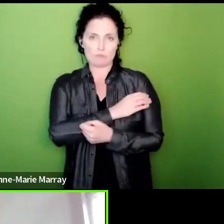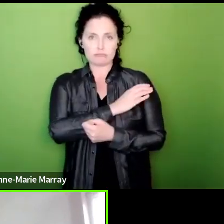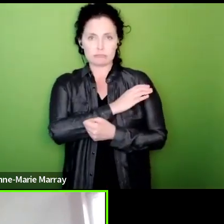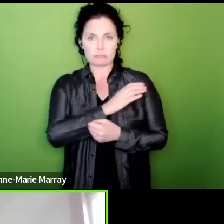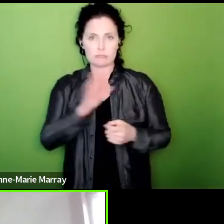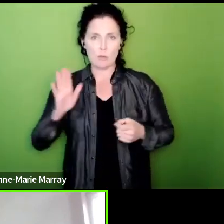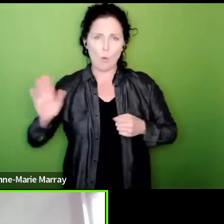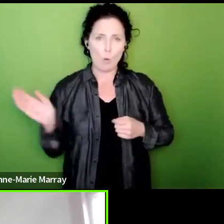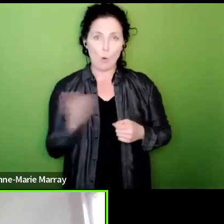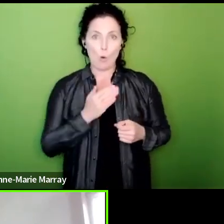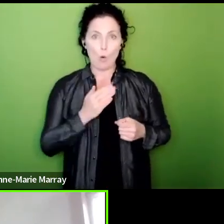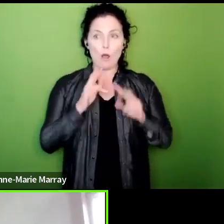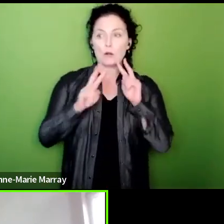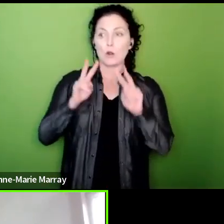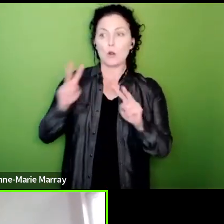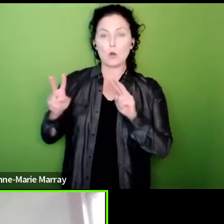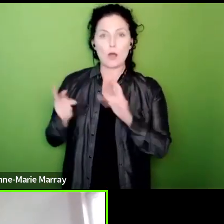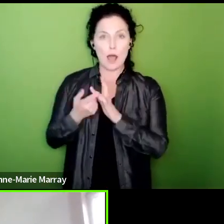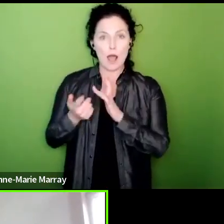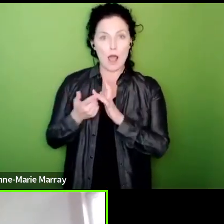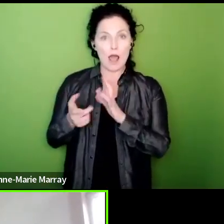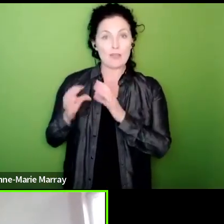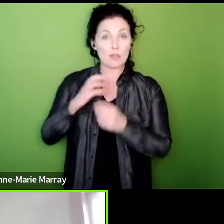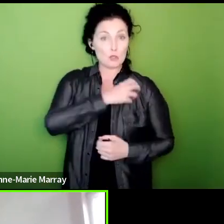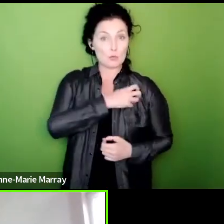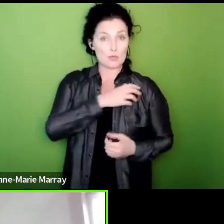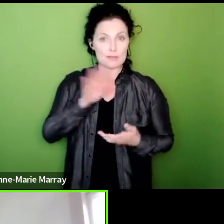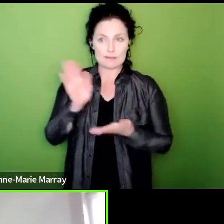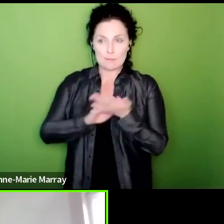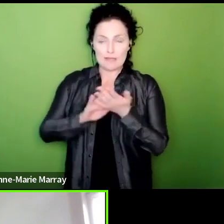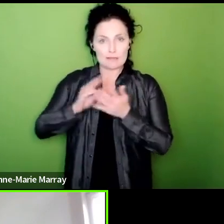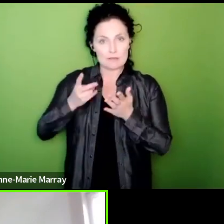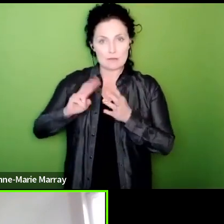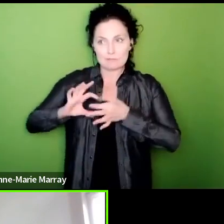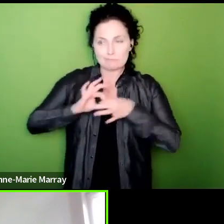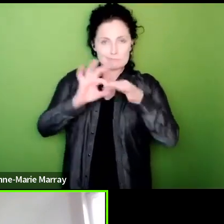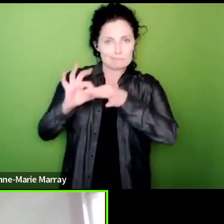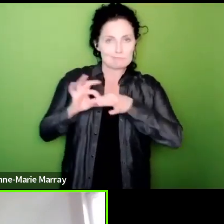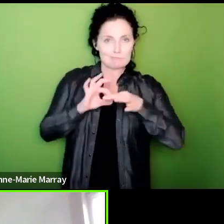at what other unions are doing and that's the combination of things um that will happen but